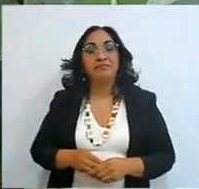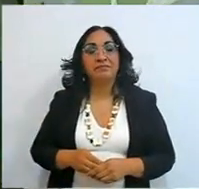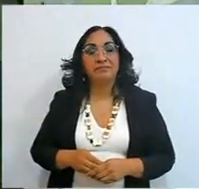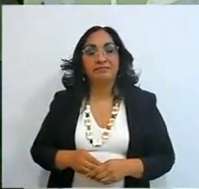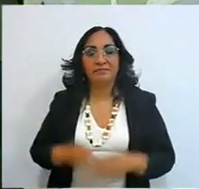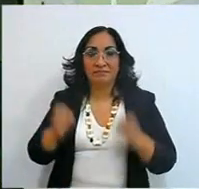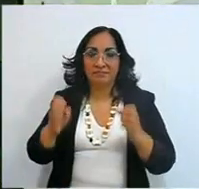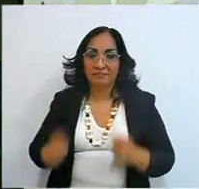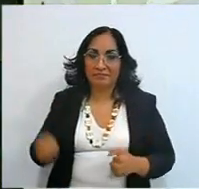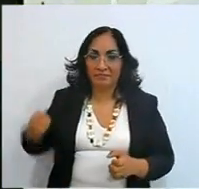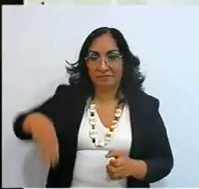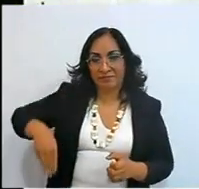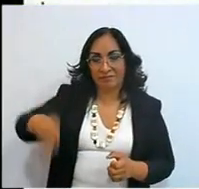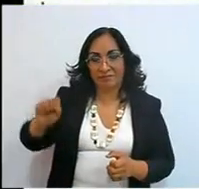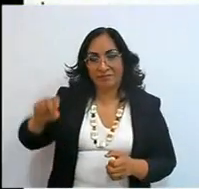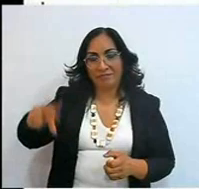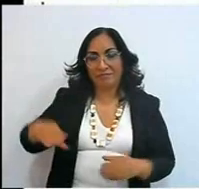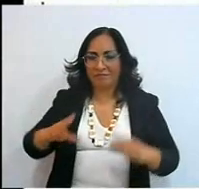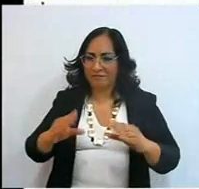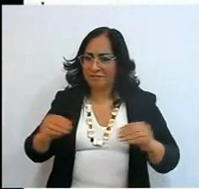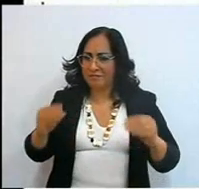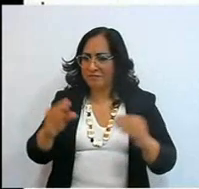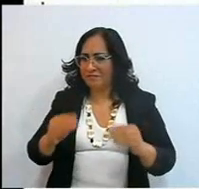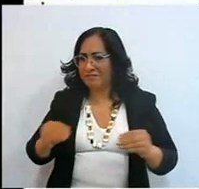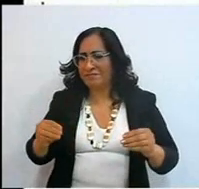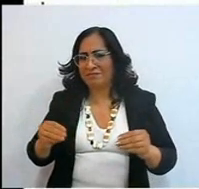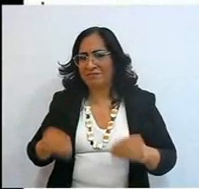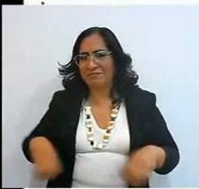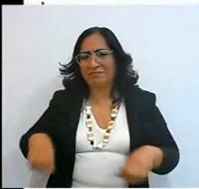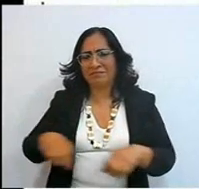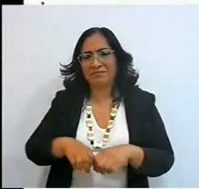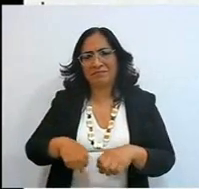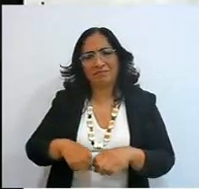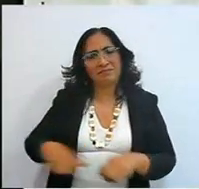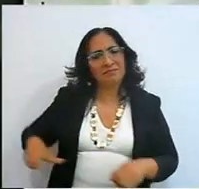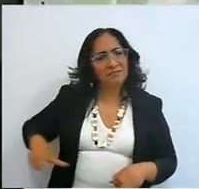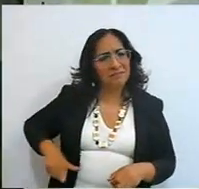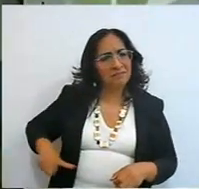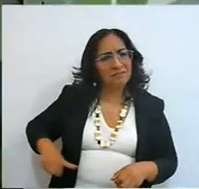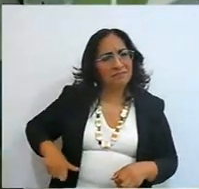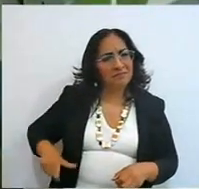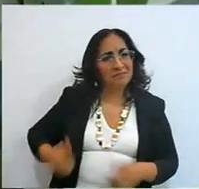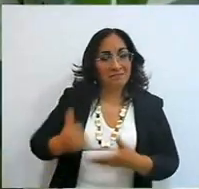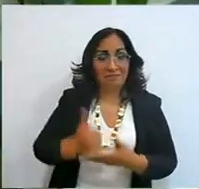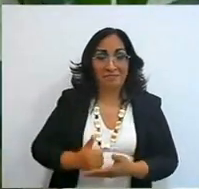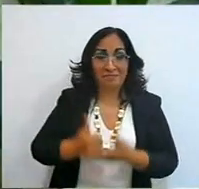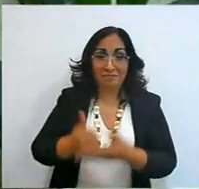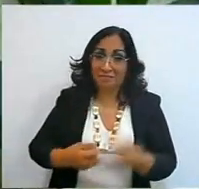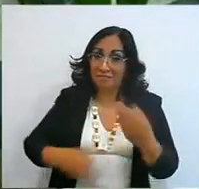Moses was learning within the leadership, to attend to all the people, to all the people,